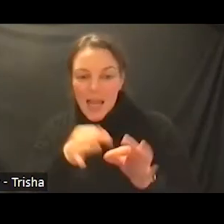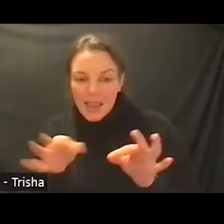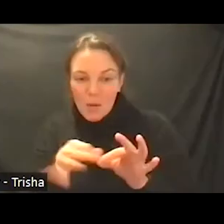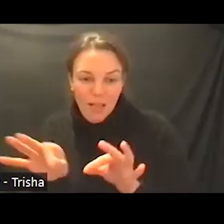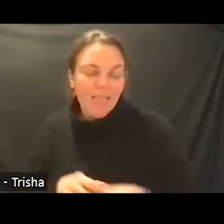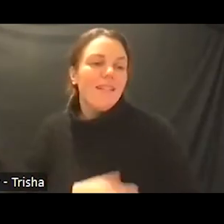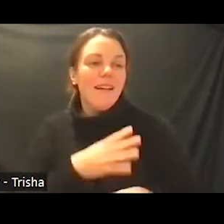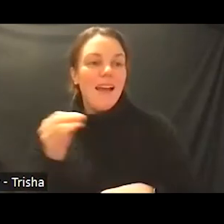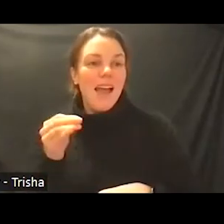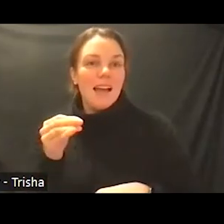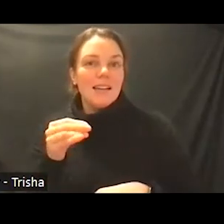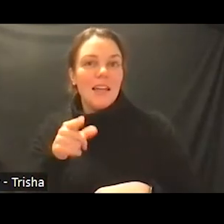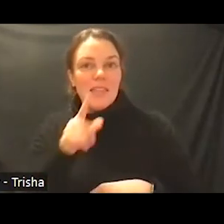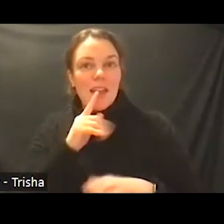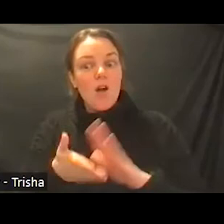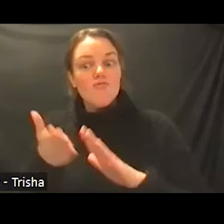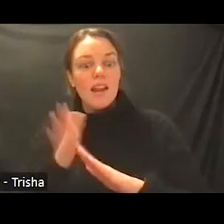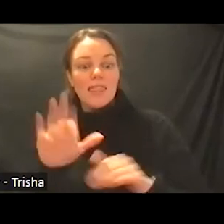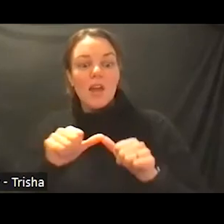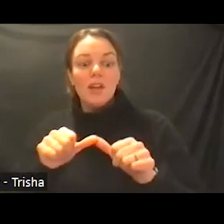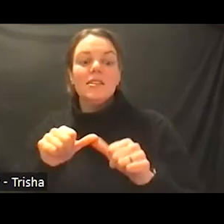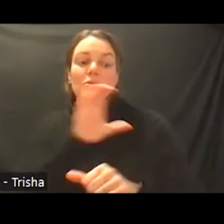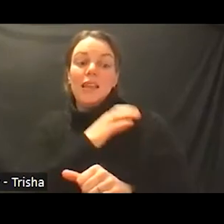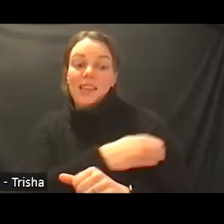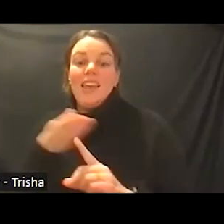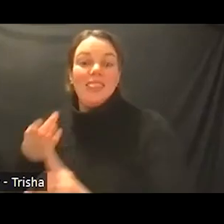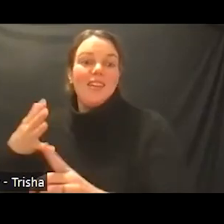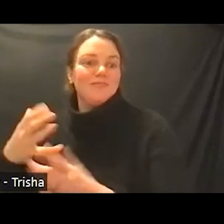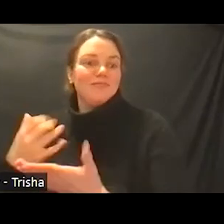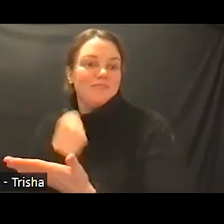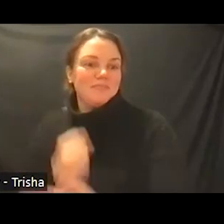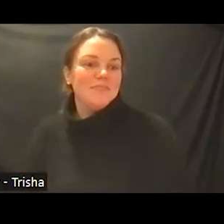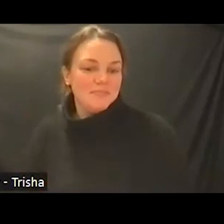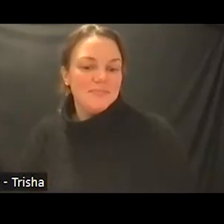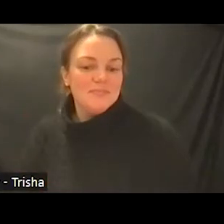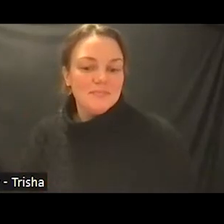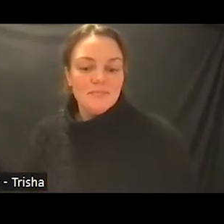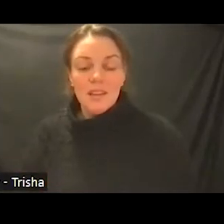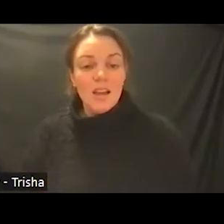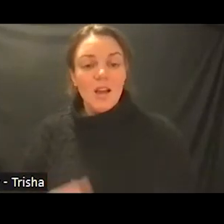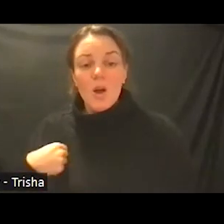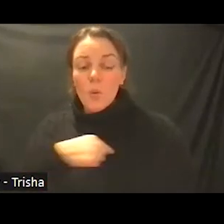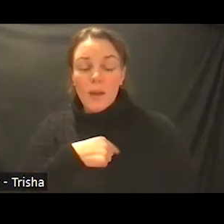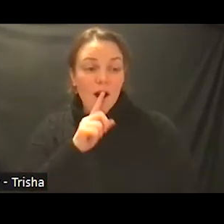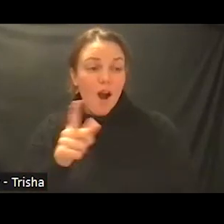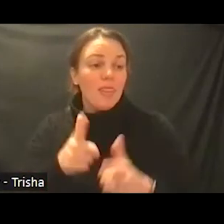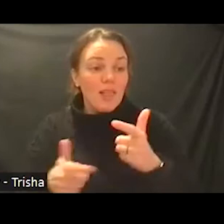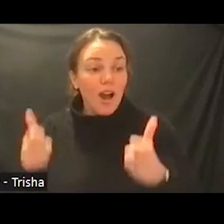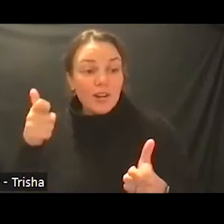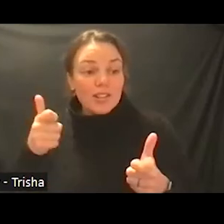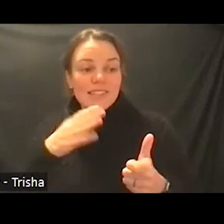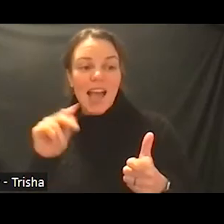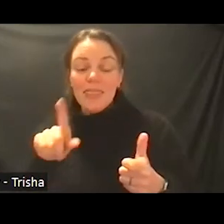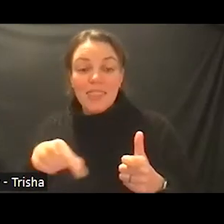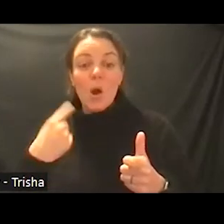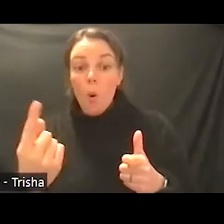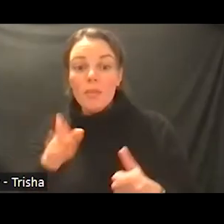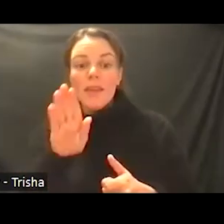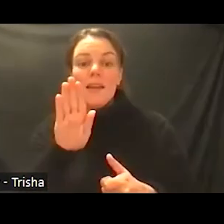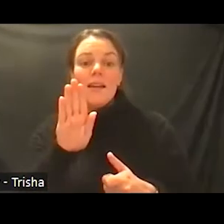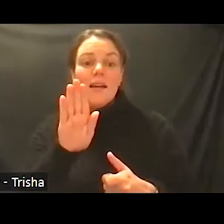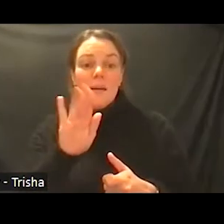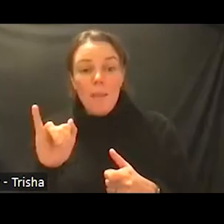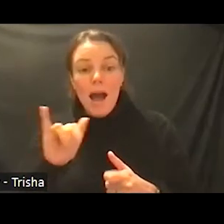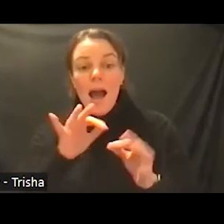continuity clinic at lassos we continue to be the largest and the only bilingual bi-cultural clinic